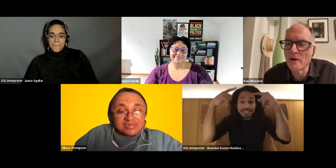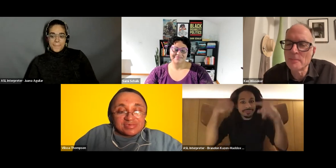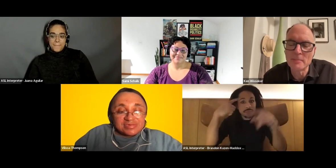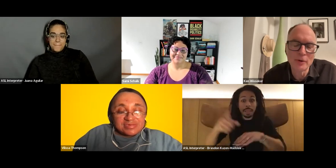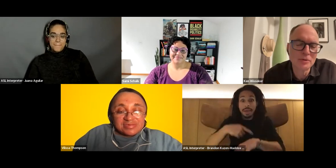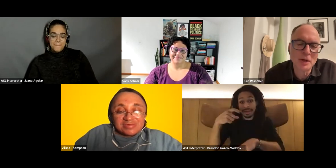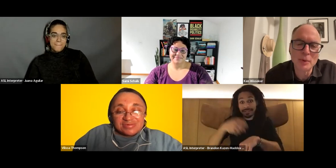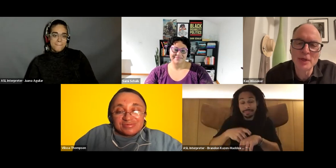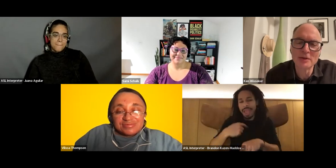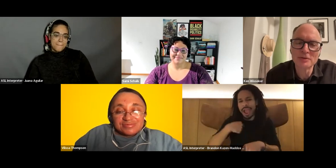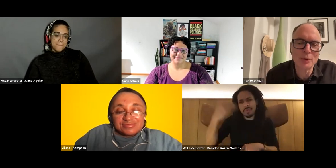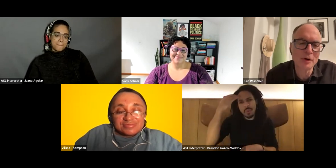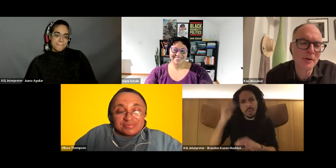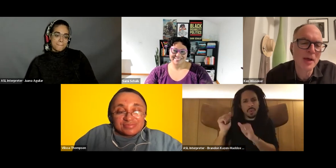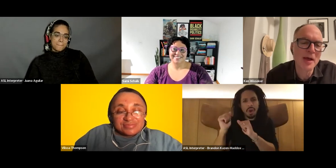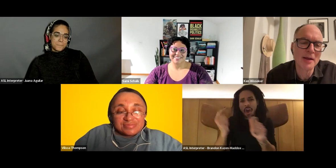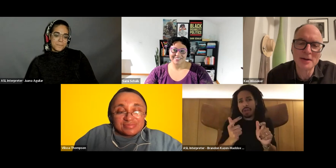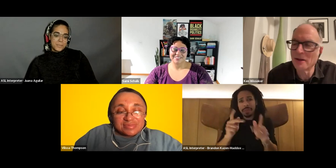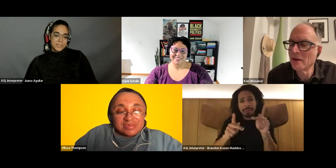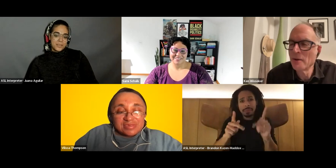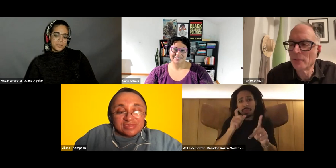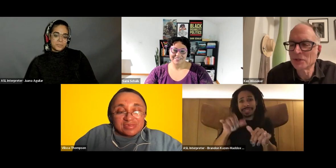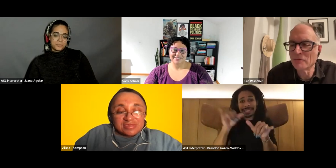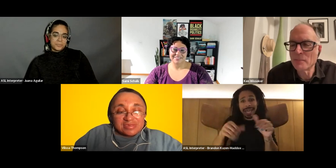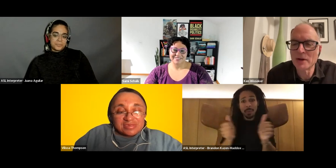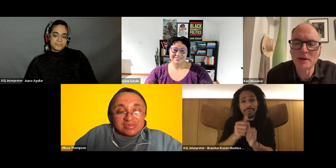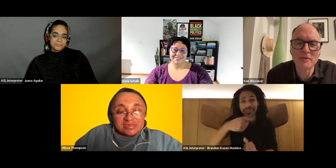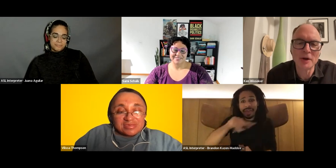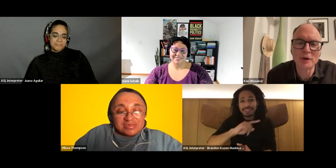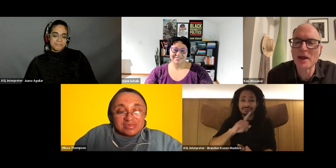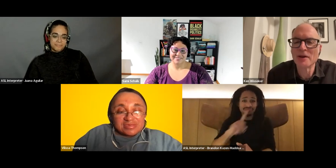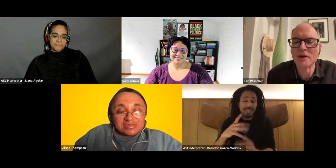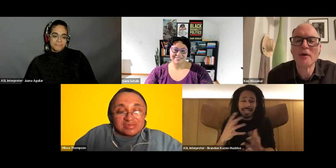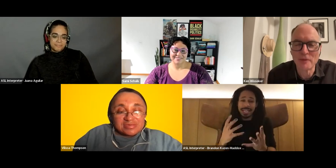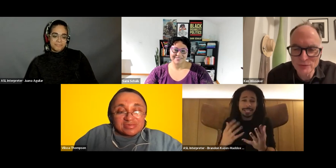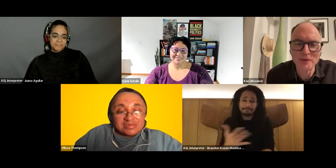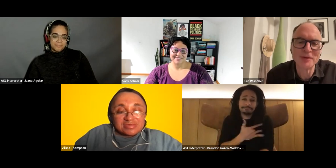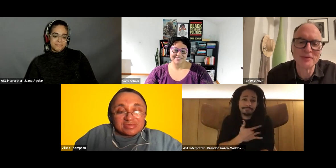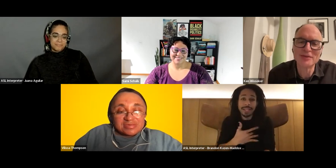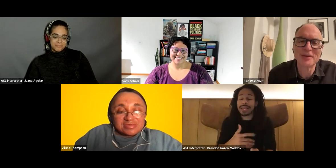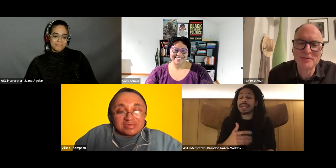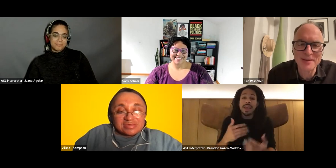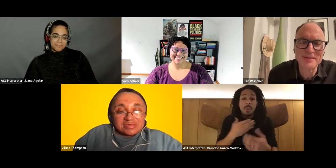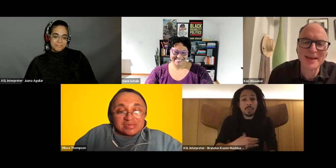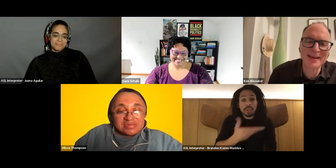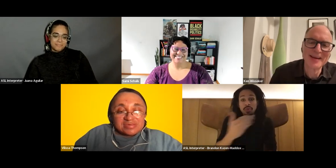Ken Wissoker: all the people who stayed with us were, and wish everybody a very good and restful rest of the evening.